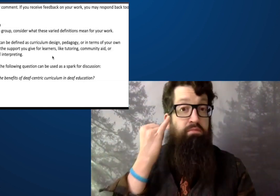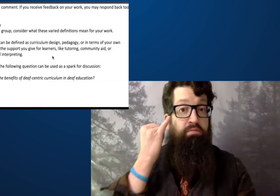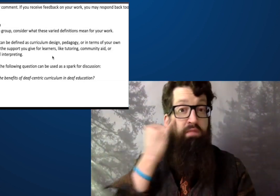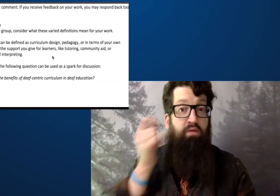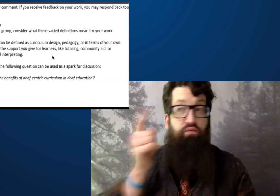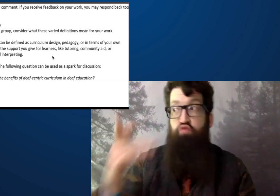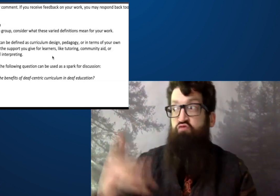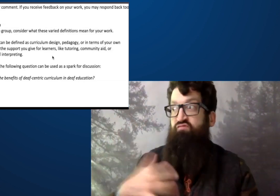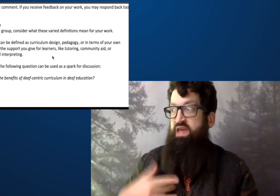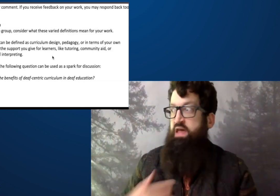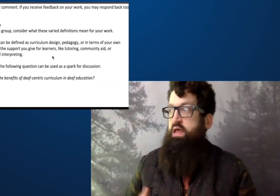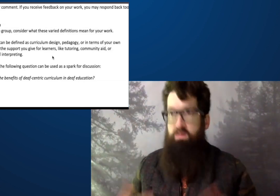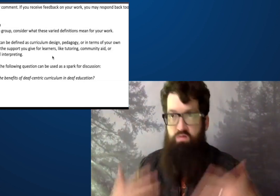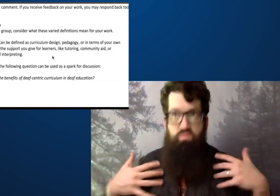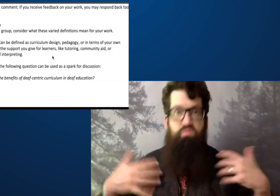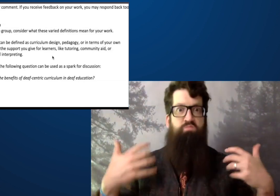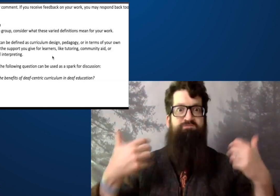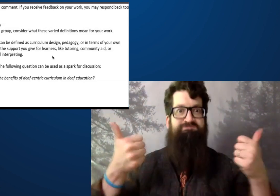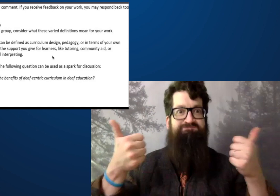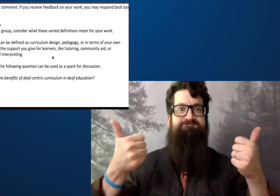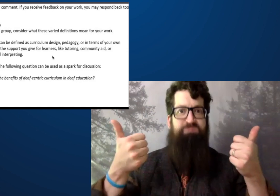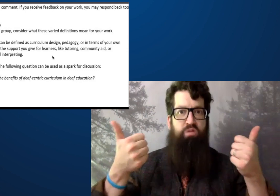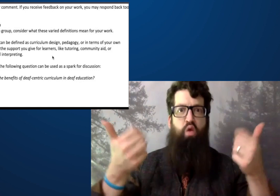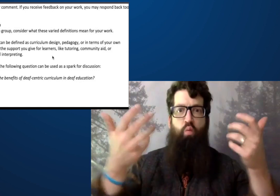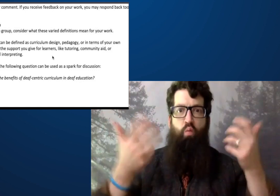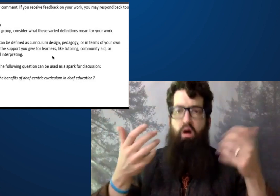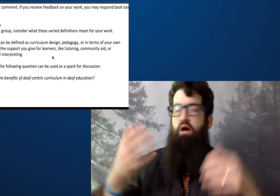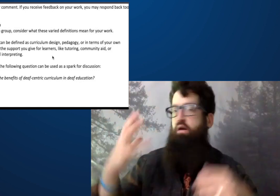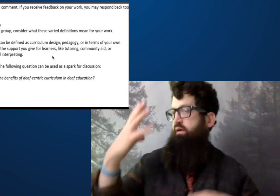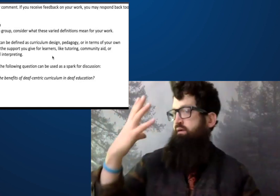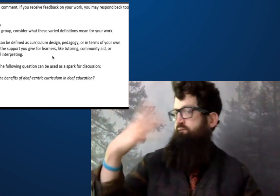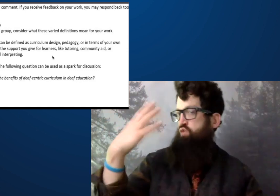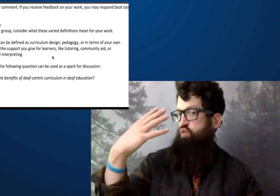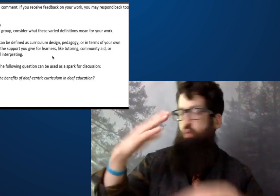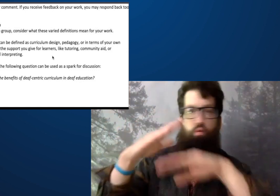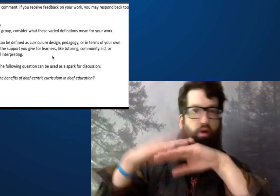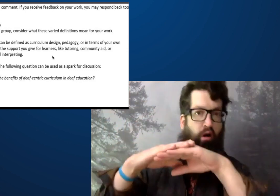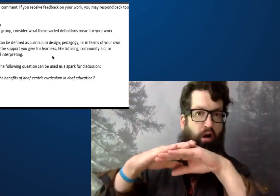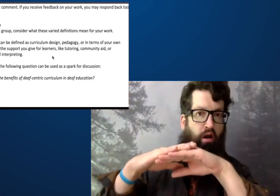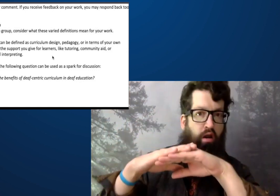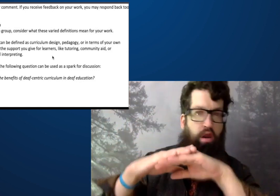I'd like for you to think about that again. If you feel brave,